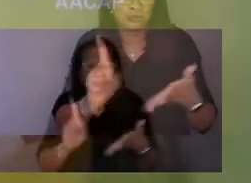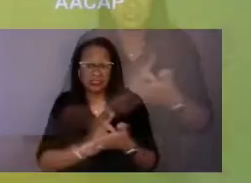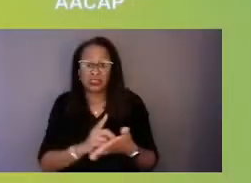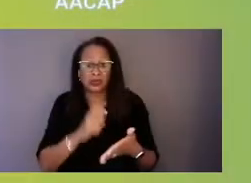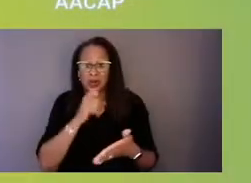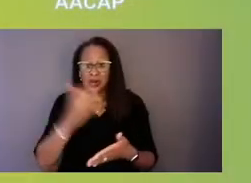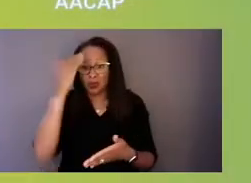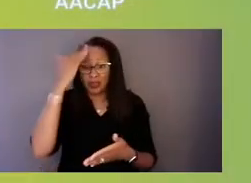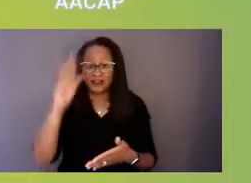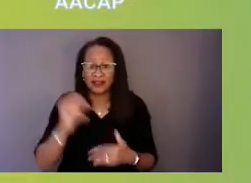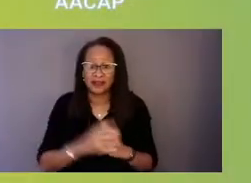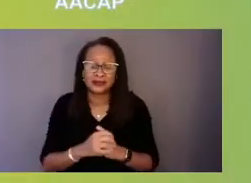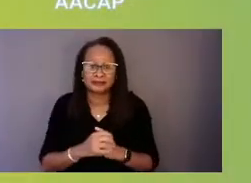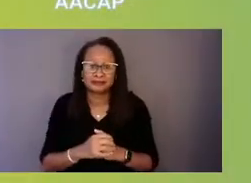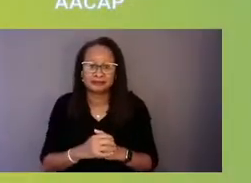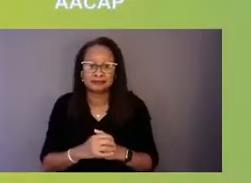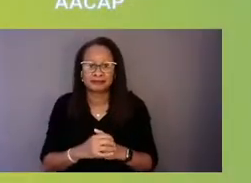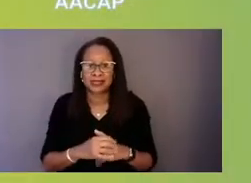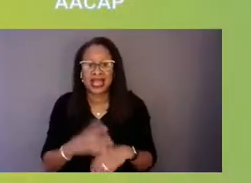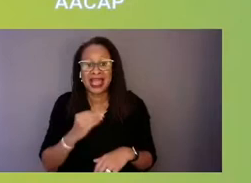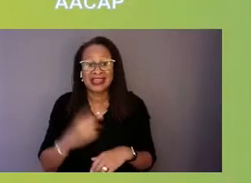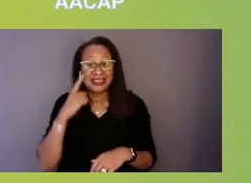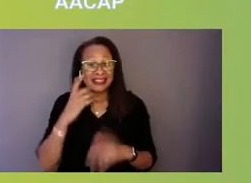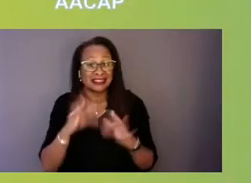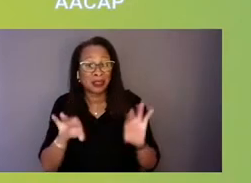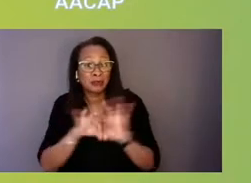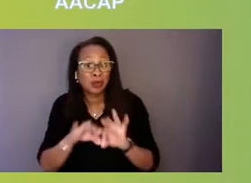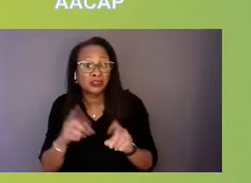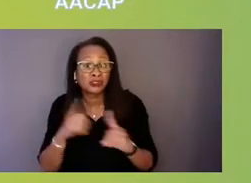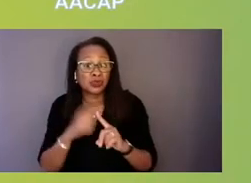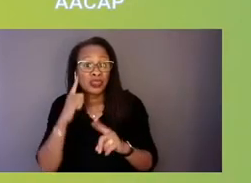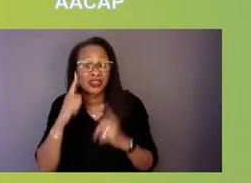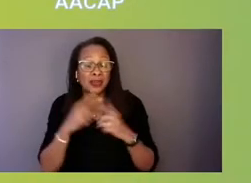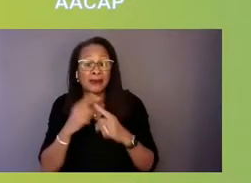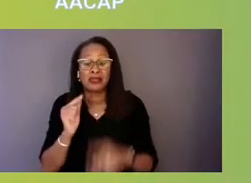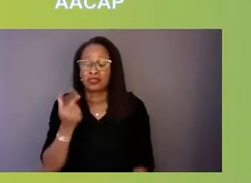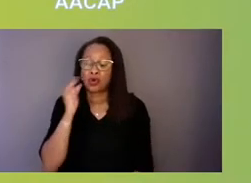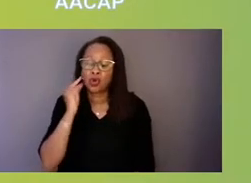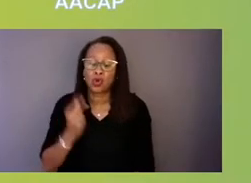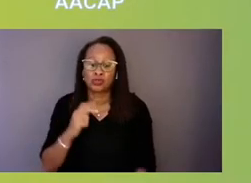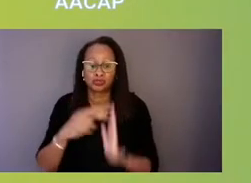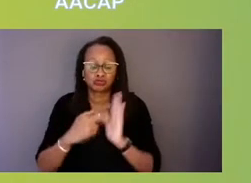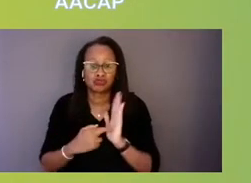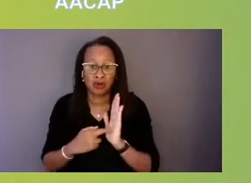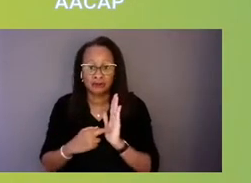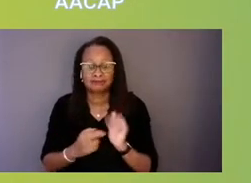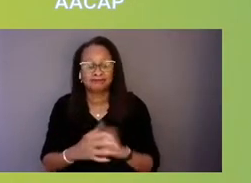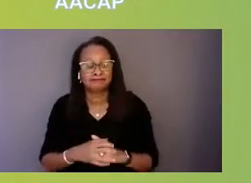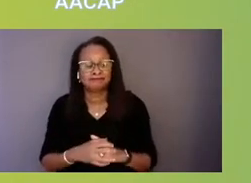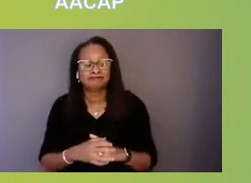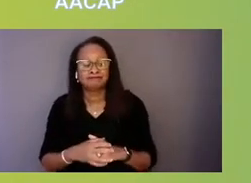and I think it's important to think about the golden rule: Treat others as you yourself would like to be treated.